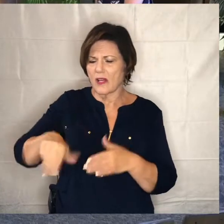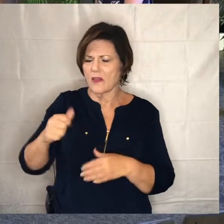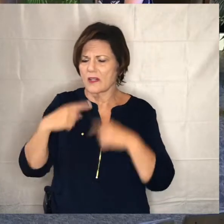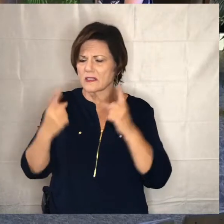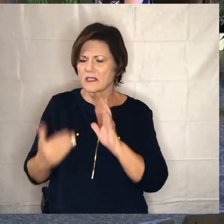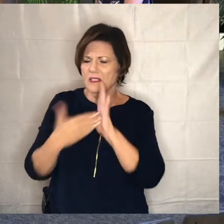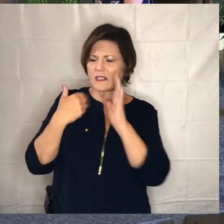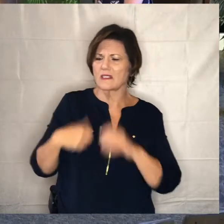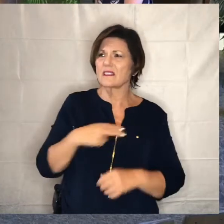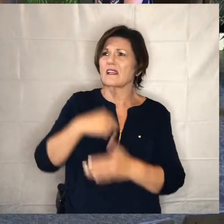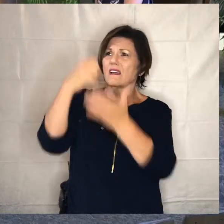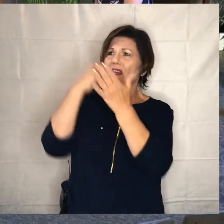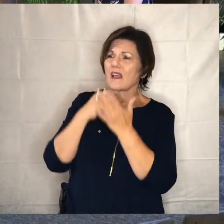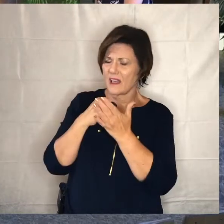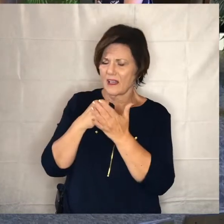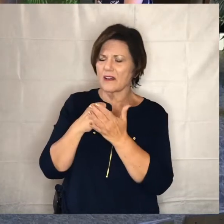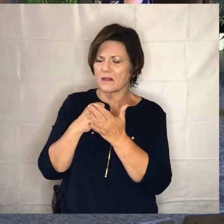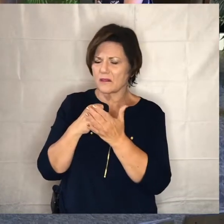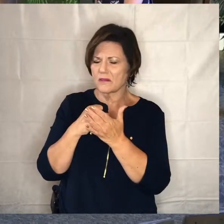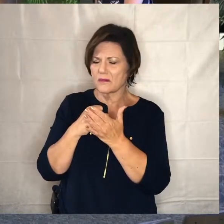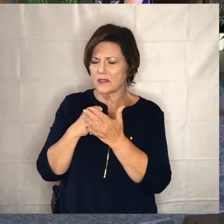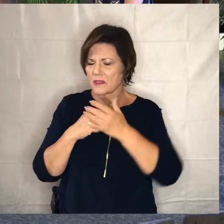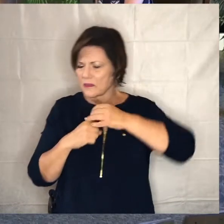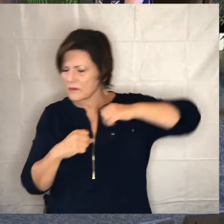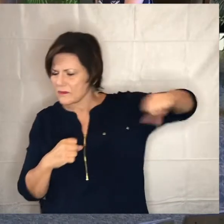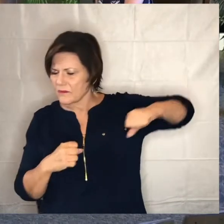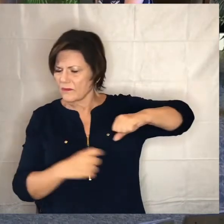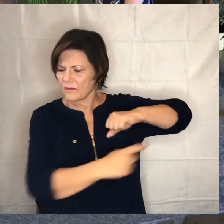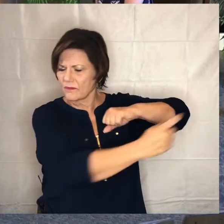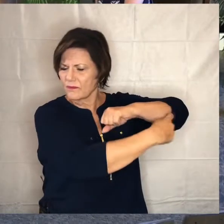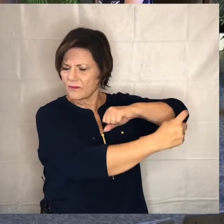our debtors and lead us not into temptation but